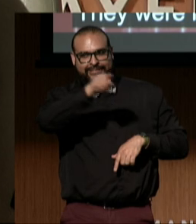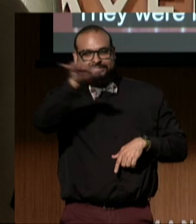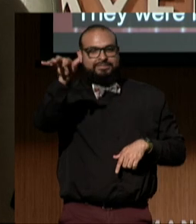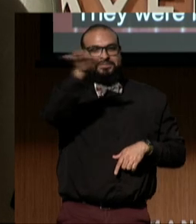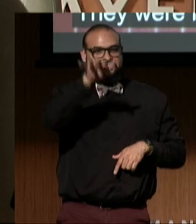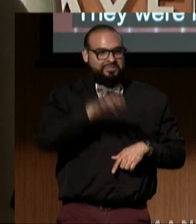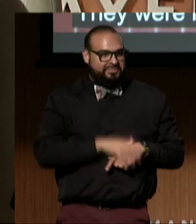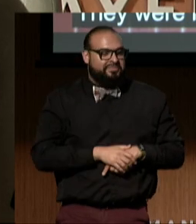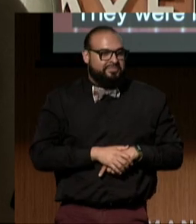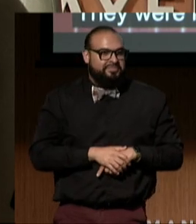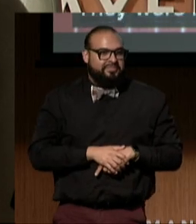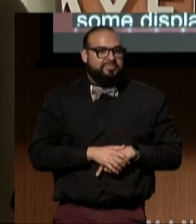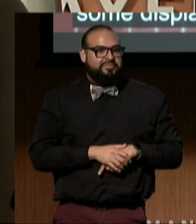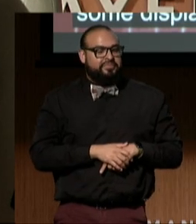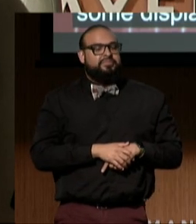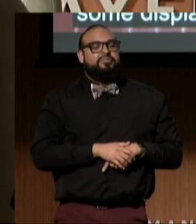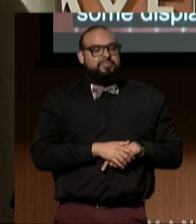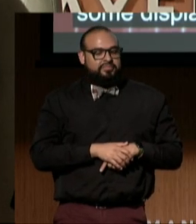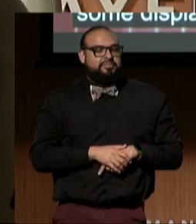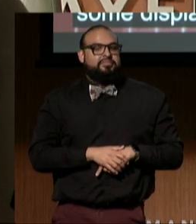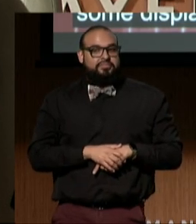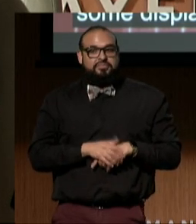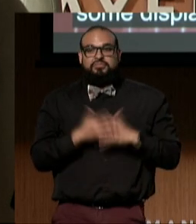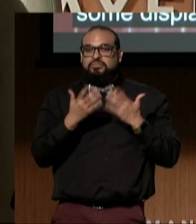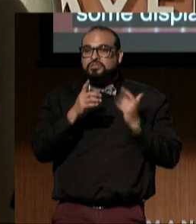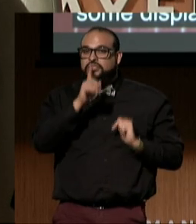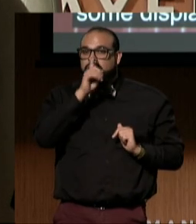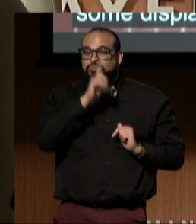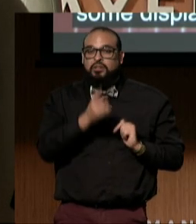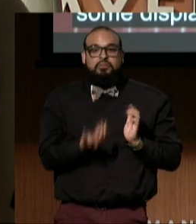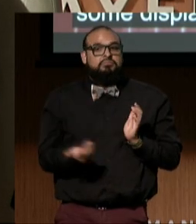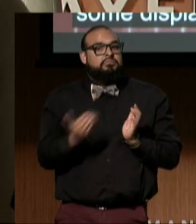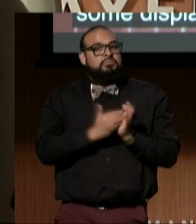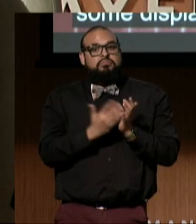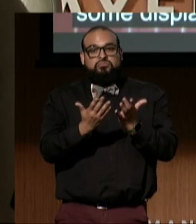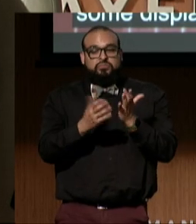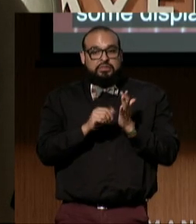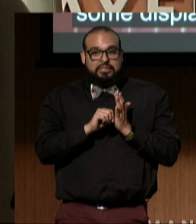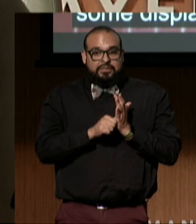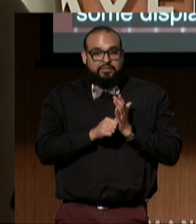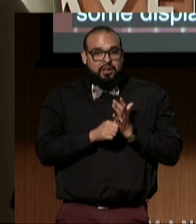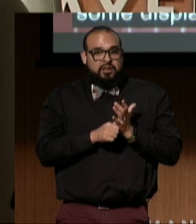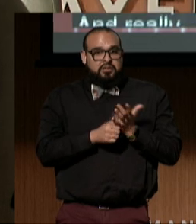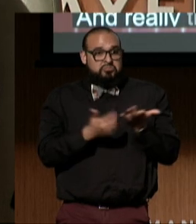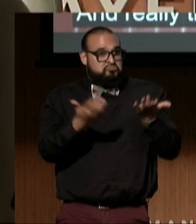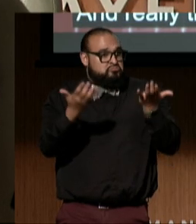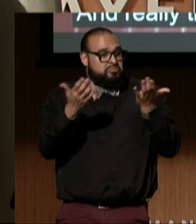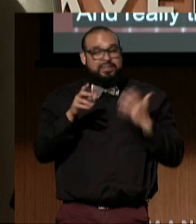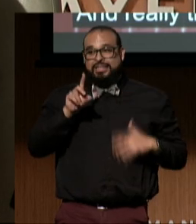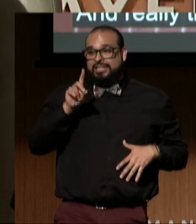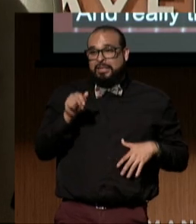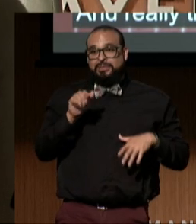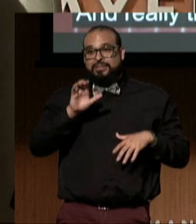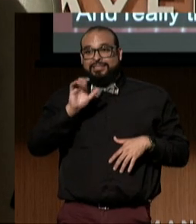And really, the emphasis being, there would be no disability Civil Rights without DREDF.